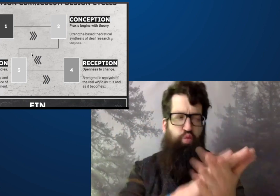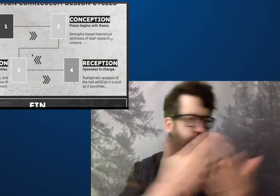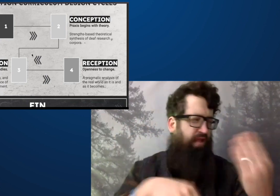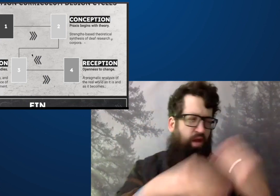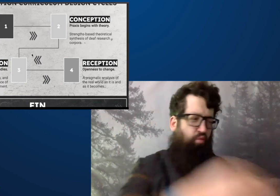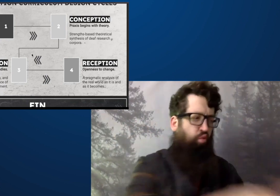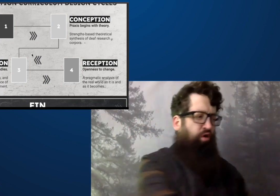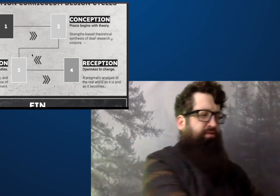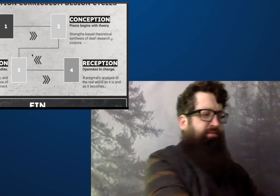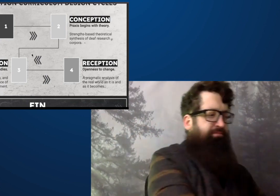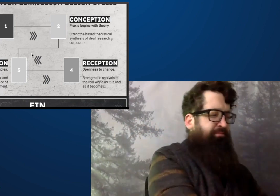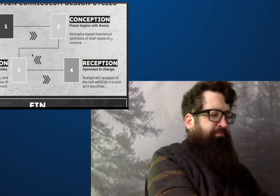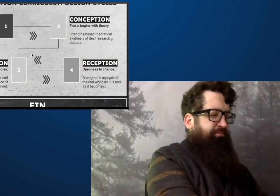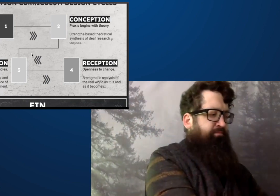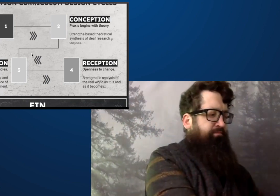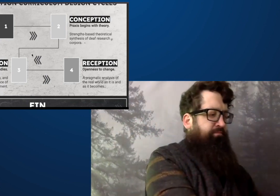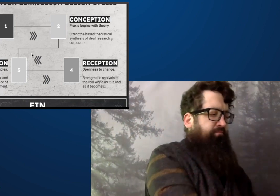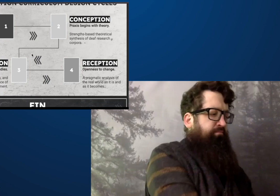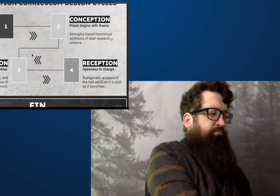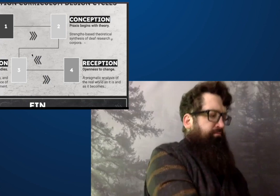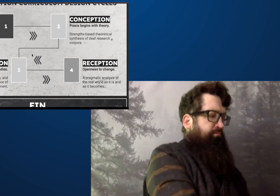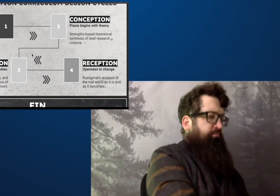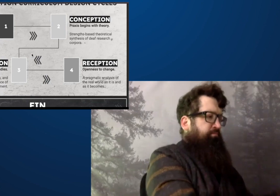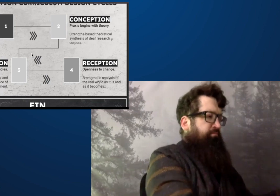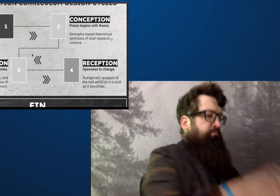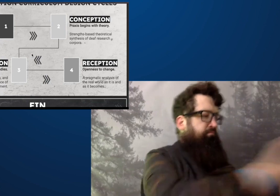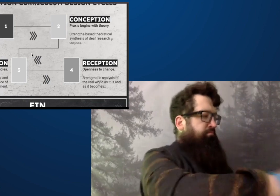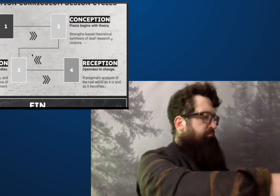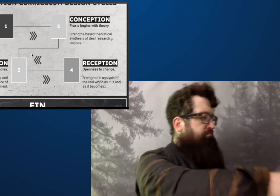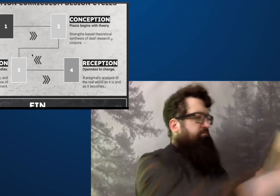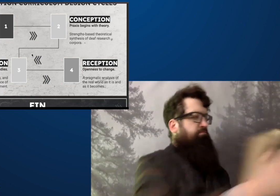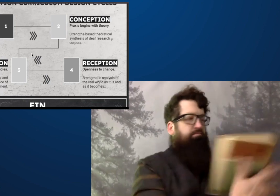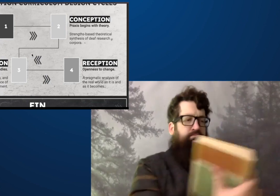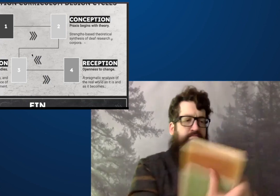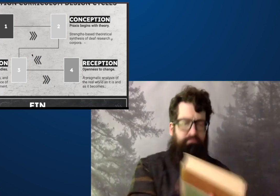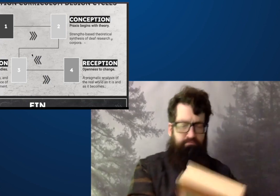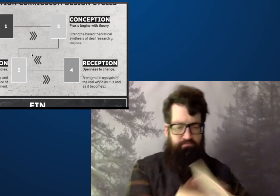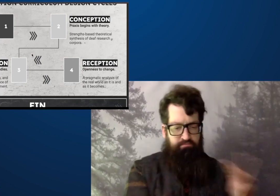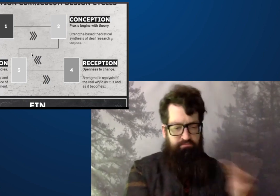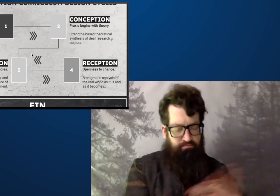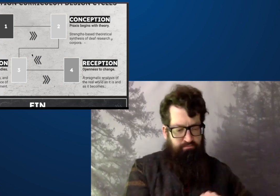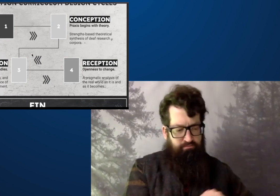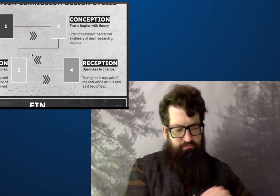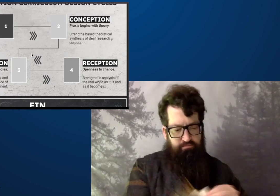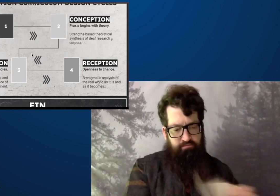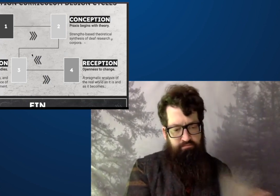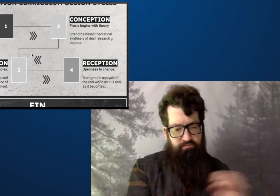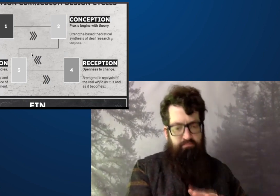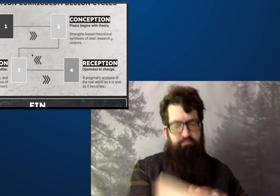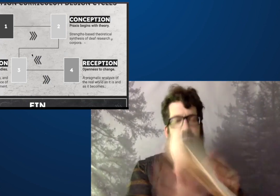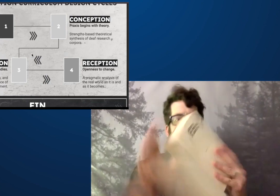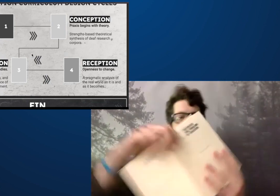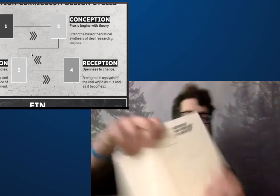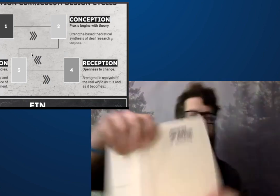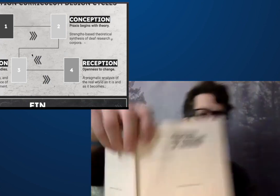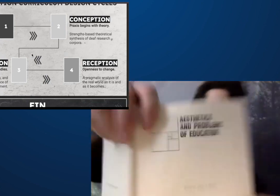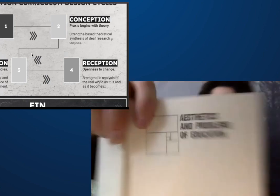Sometimes in education and schooling, enjoyment is not discussed.